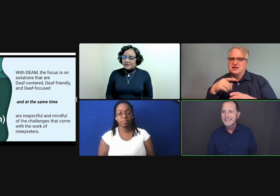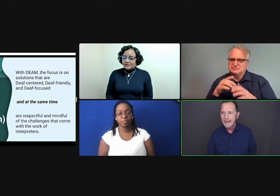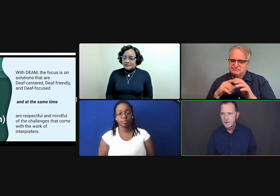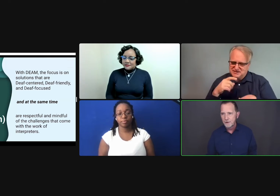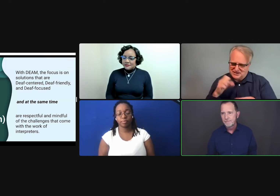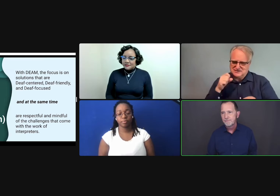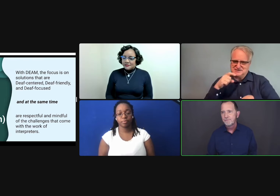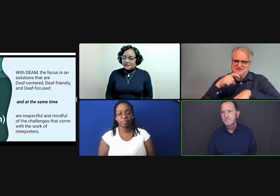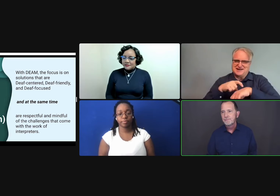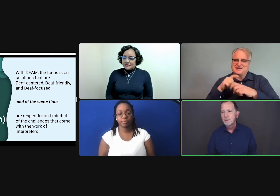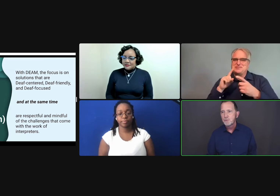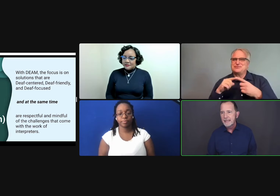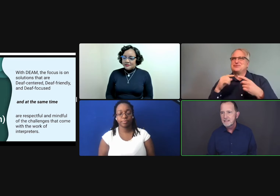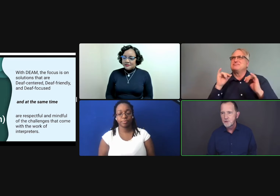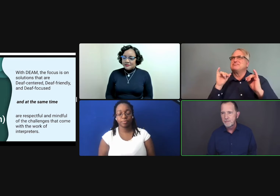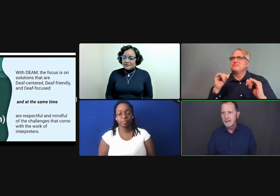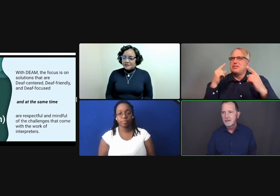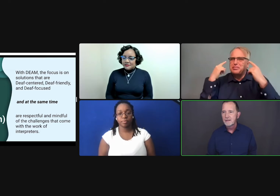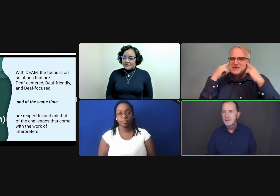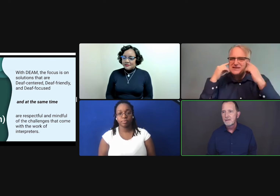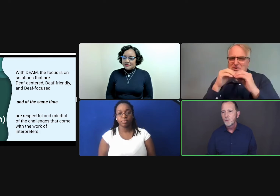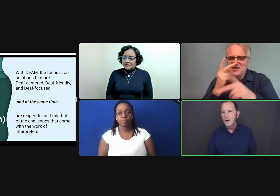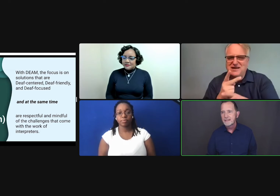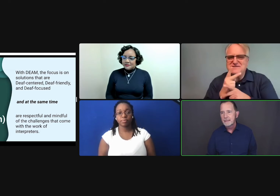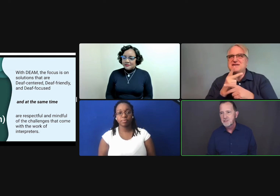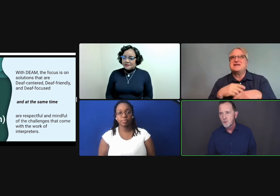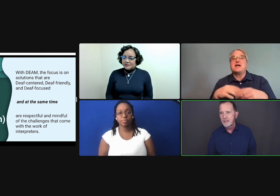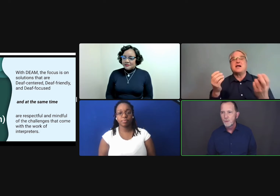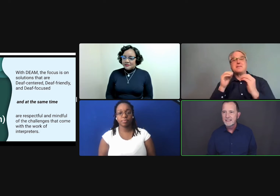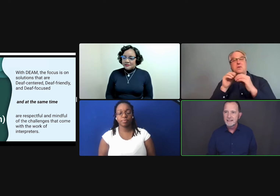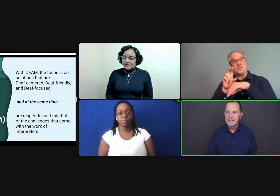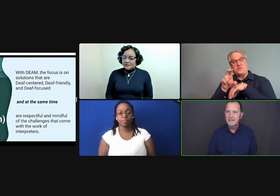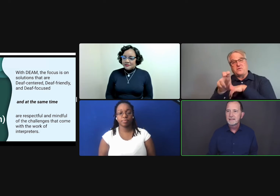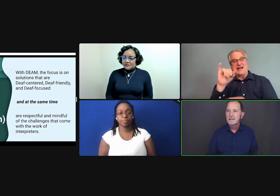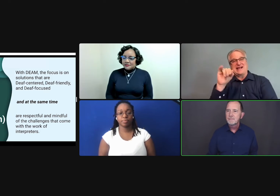together, brainstorming what seems to work and what doesn't.